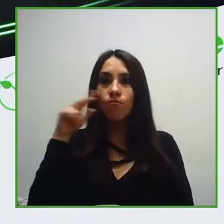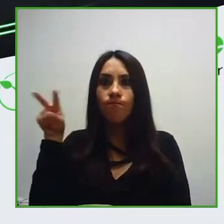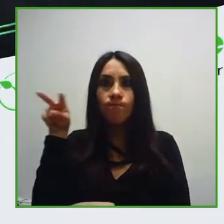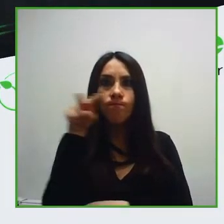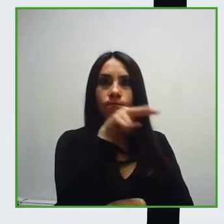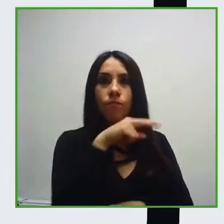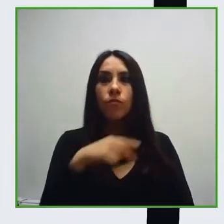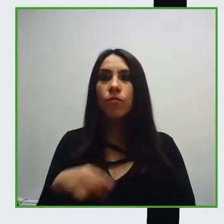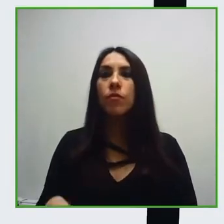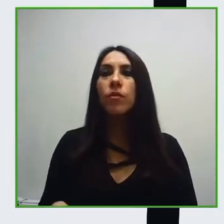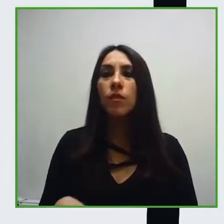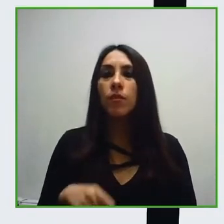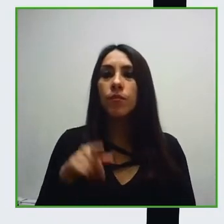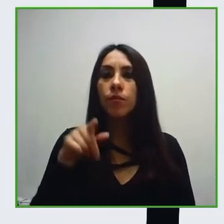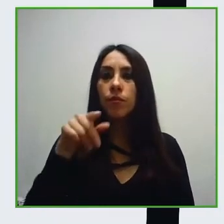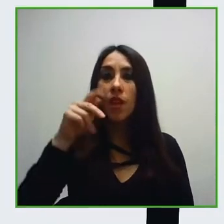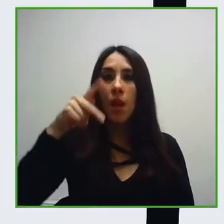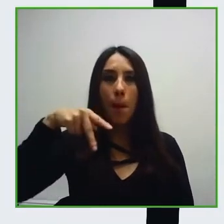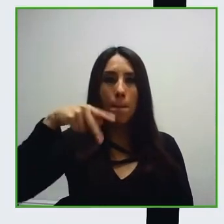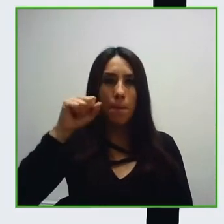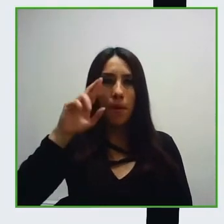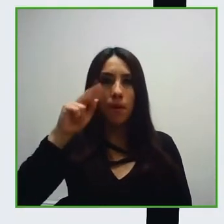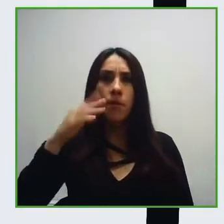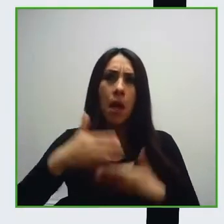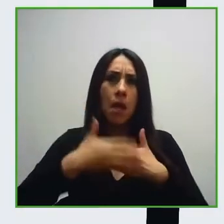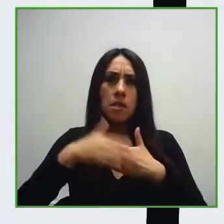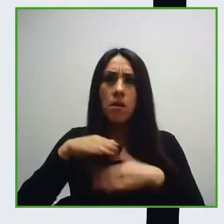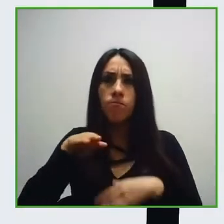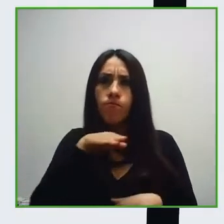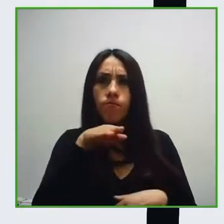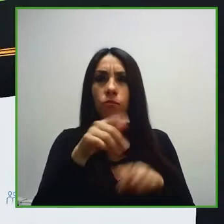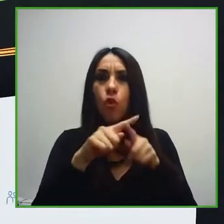find these park spaces for people with disabilities. We